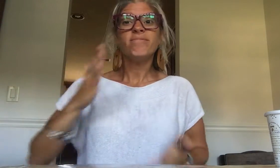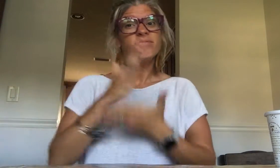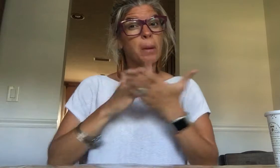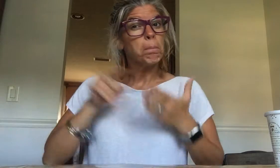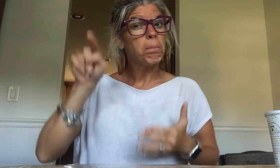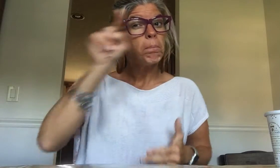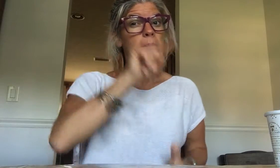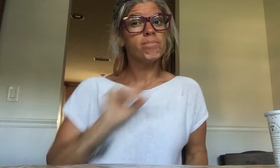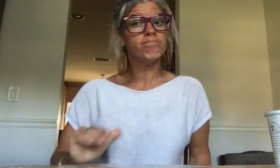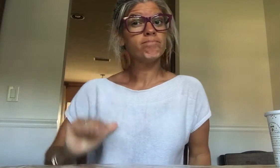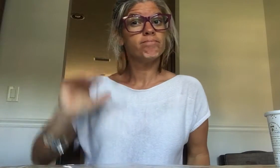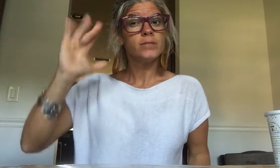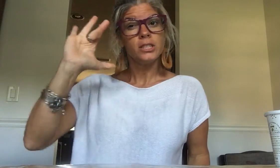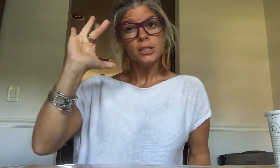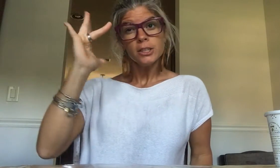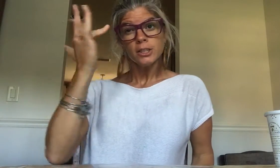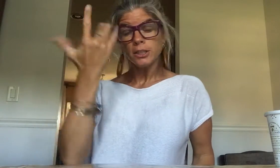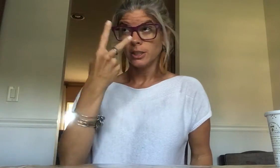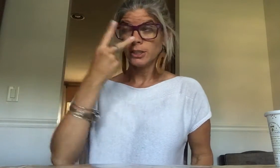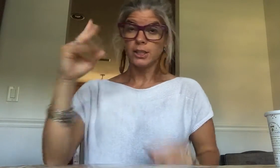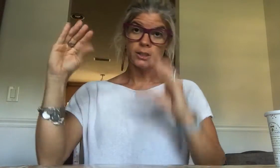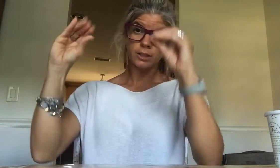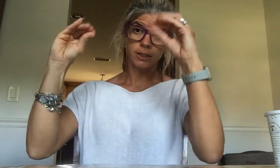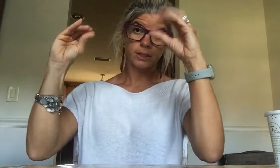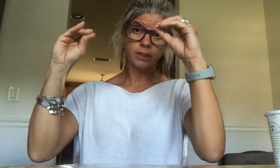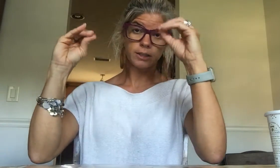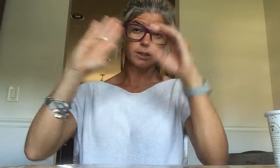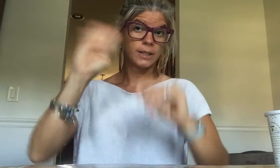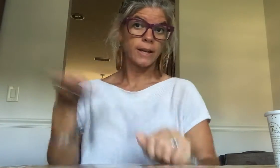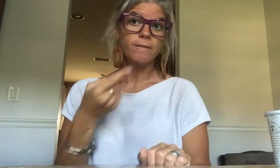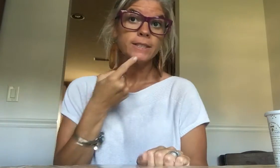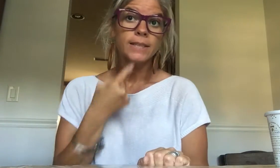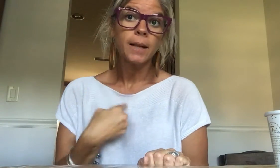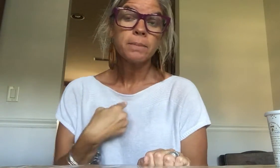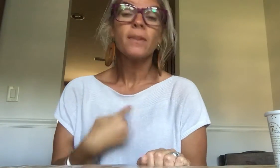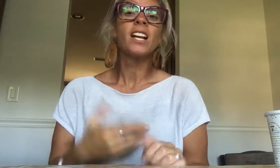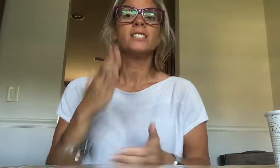Some Deaf have triggers because they grew-up with people verbalizing (not signing) and never telling them what was said